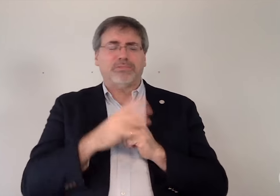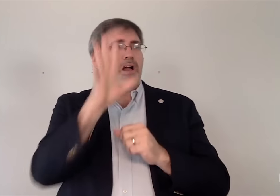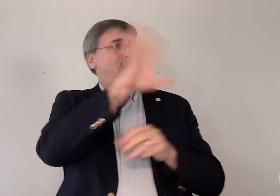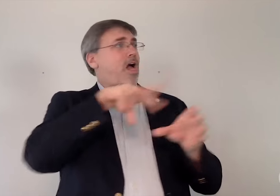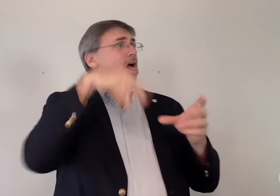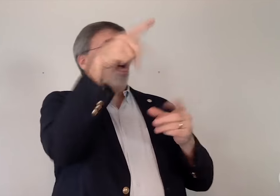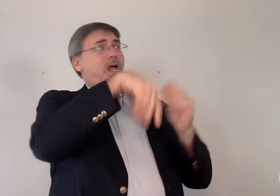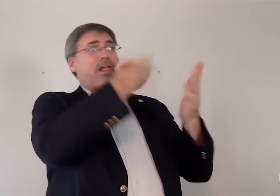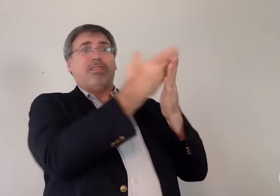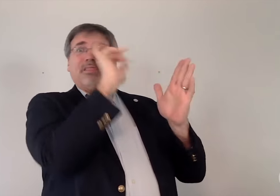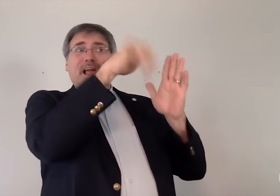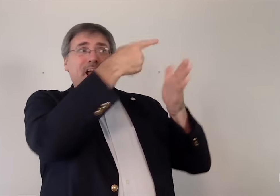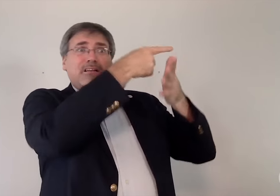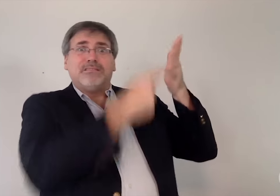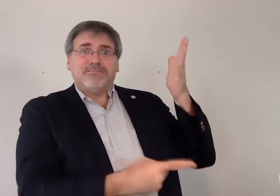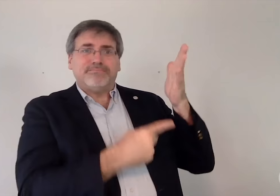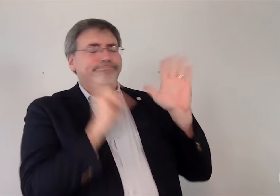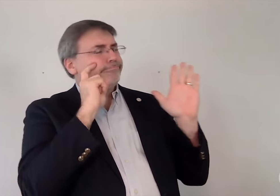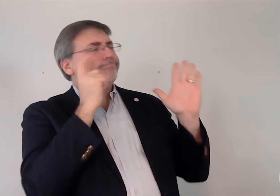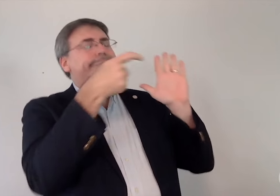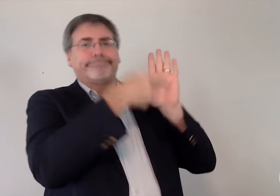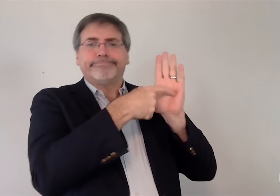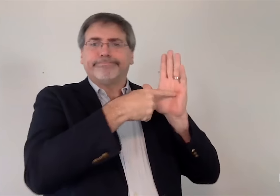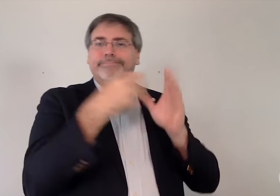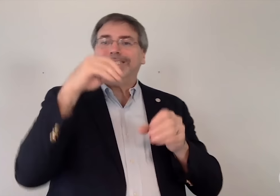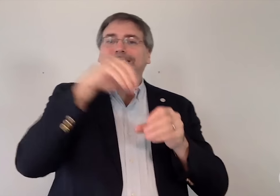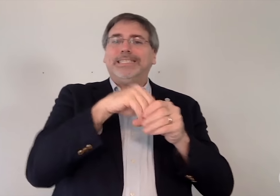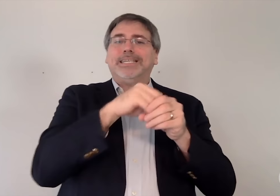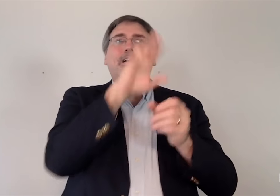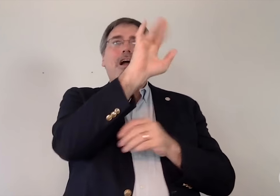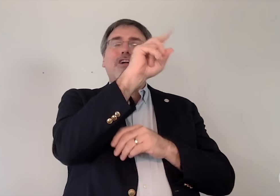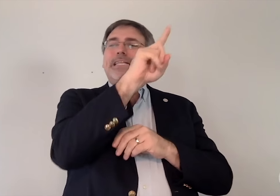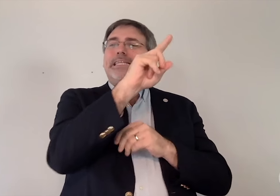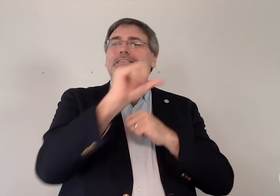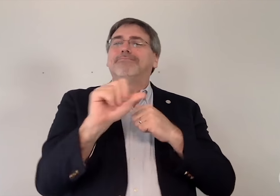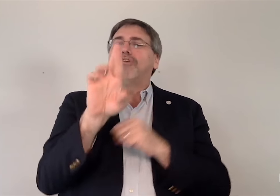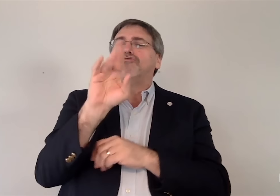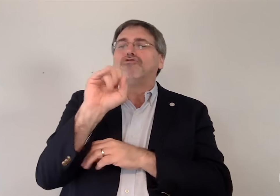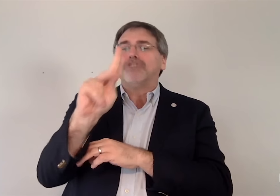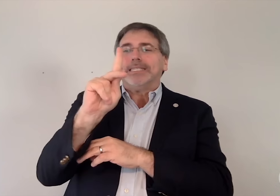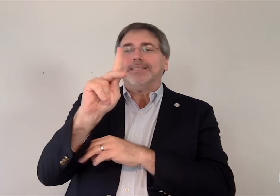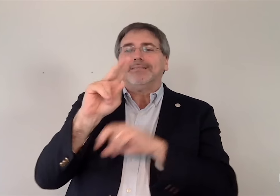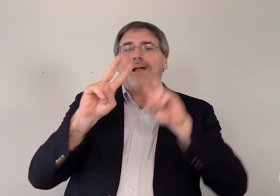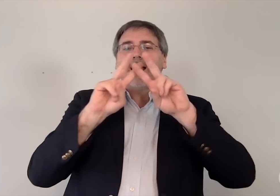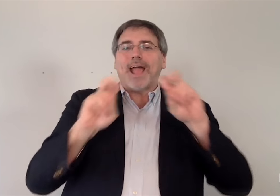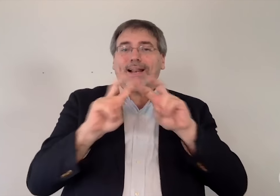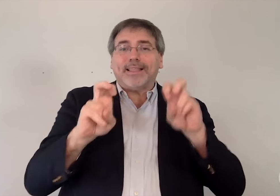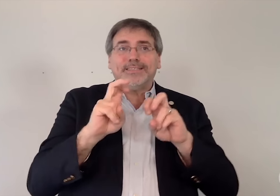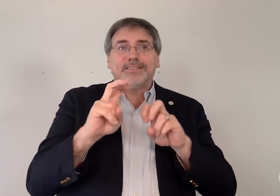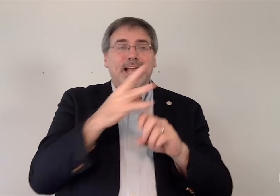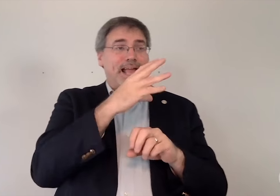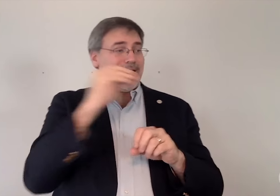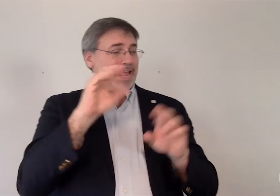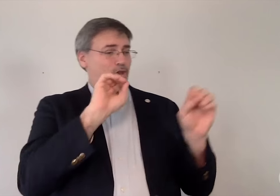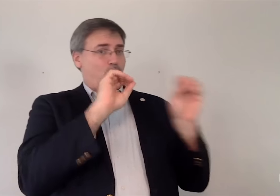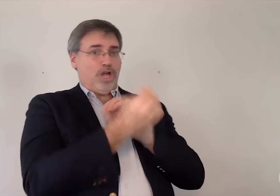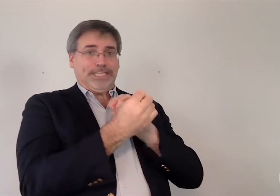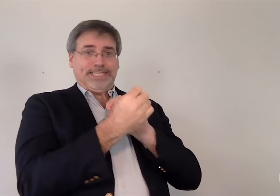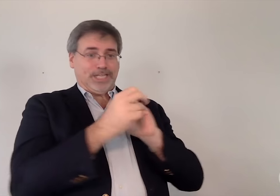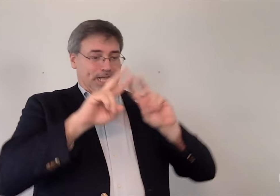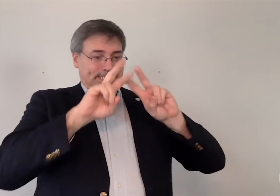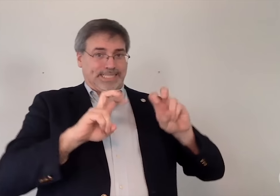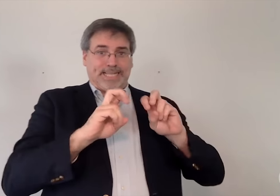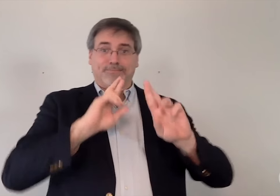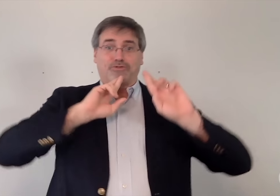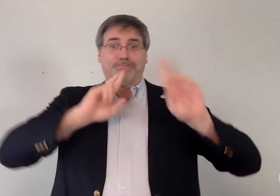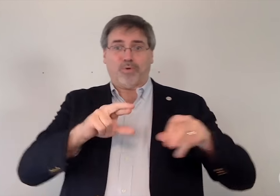all of which were identified in the RID risk analysis and organizational assessment reports